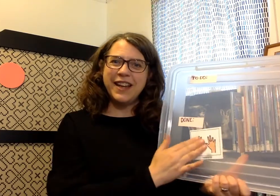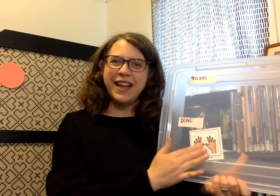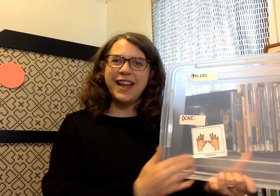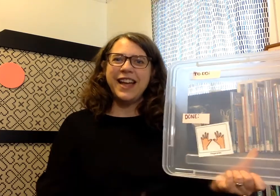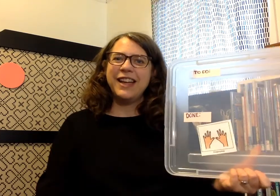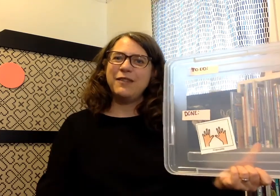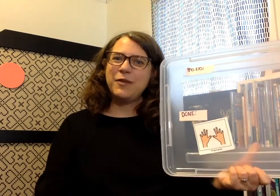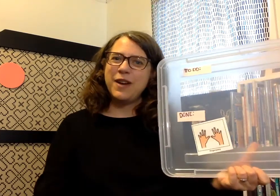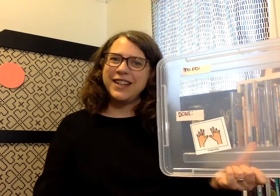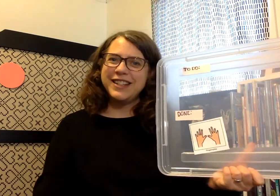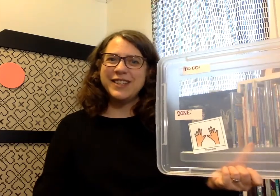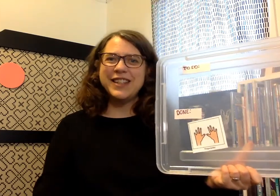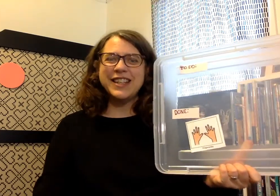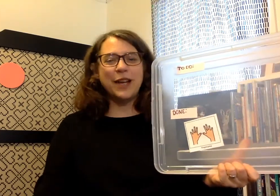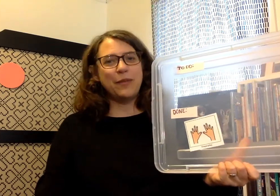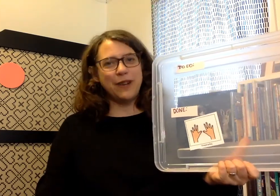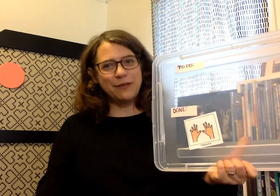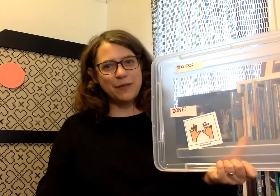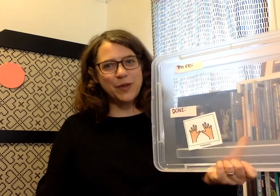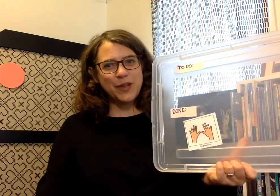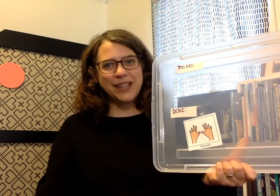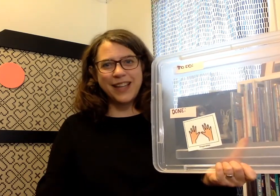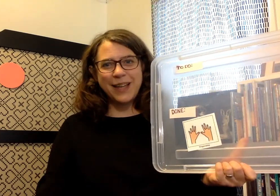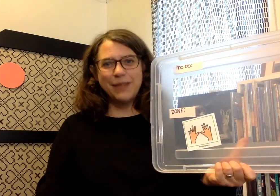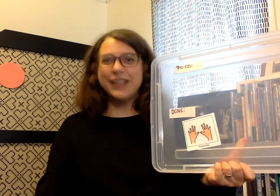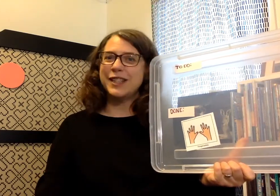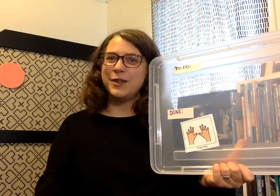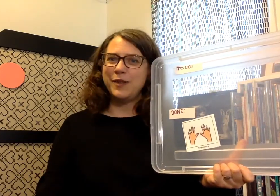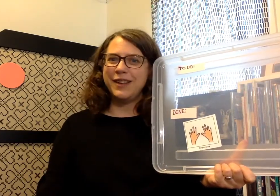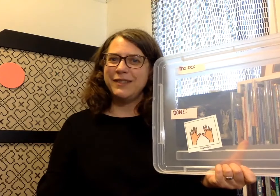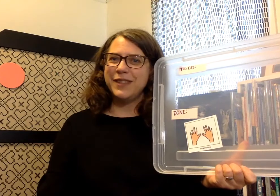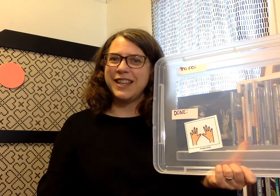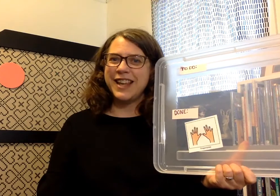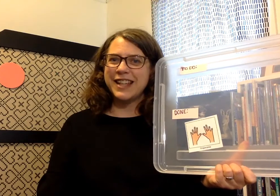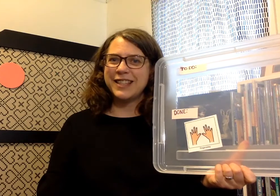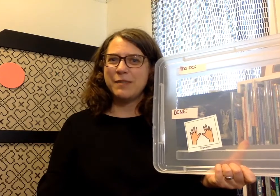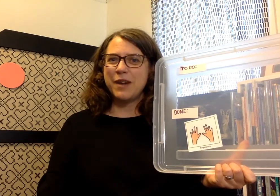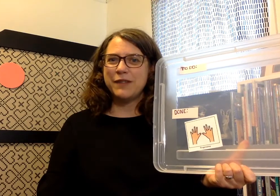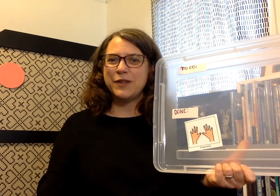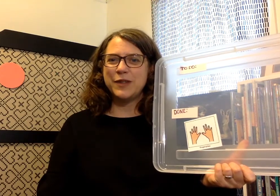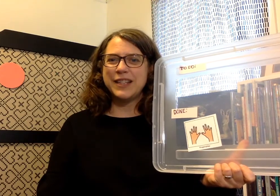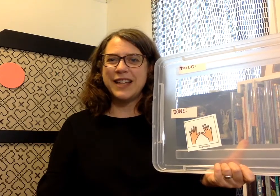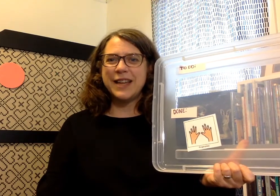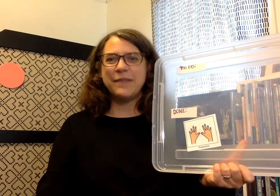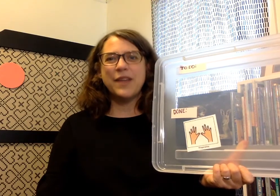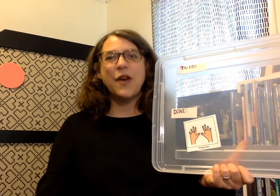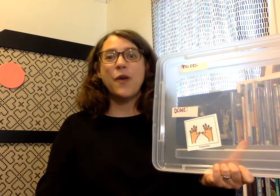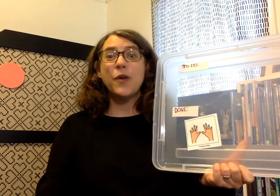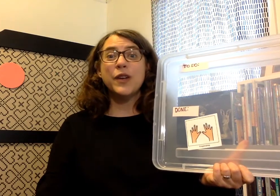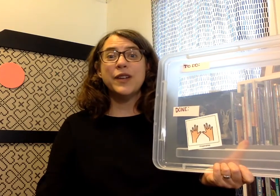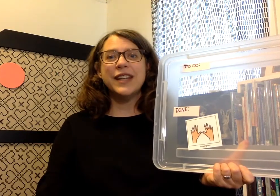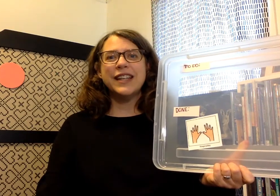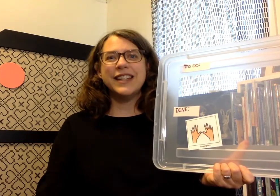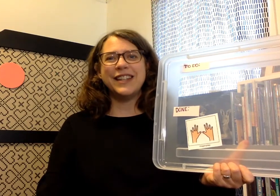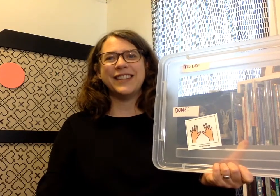If you want you can take a break from storytime, continue on with the next part of story time, or you can end here.